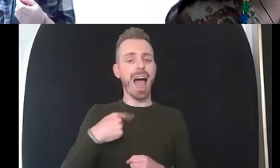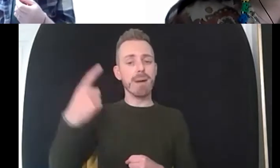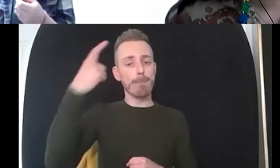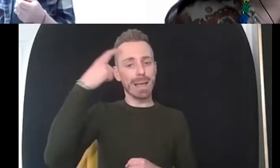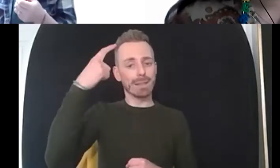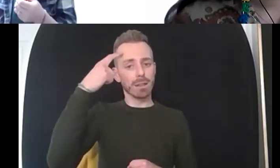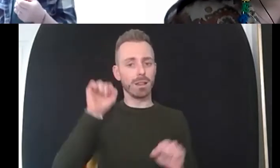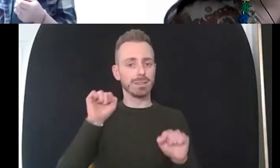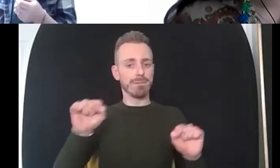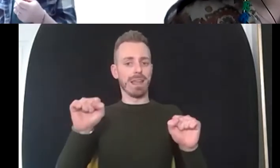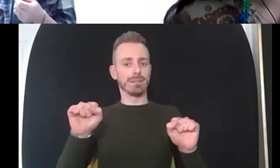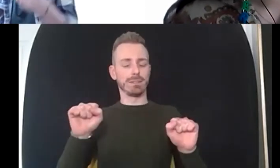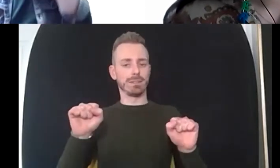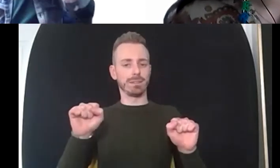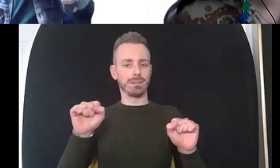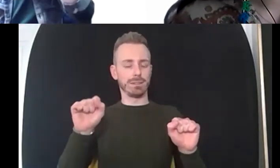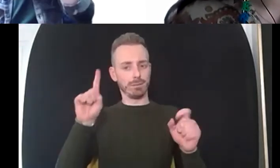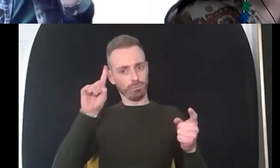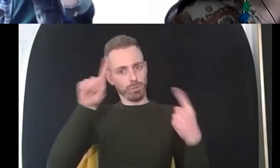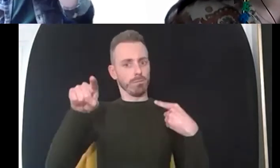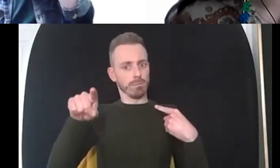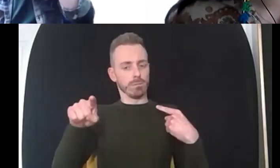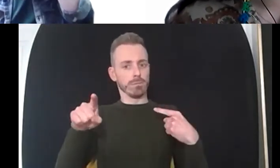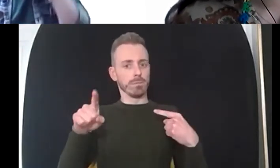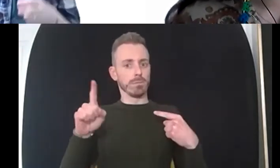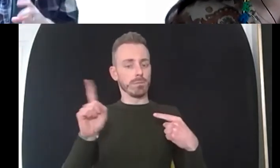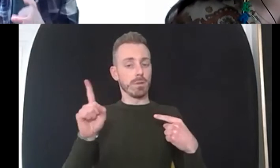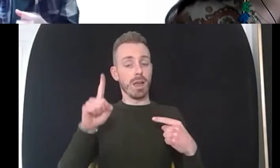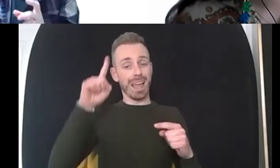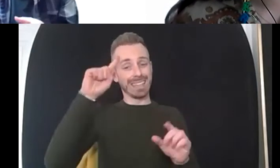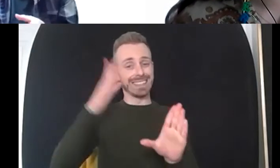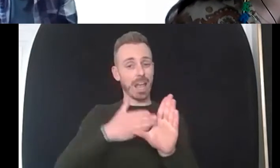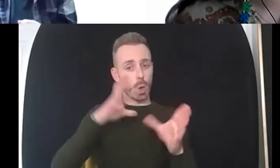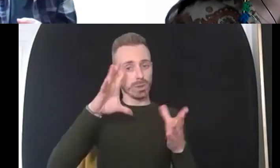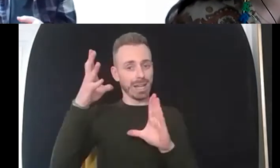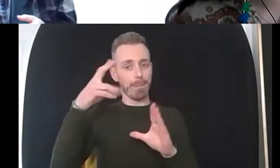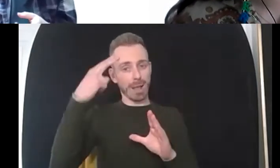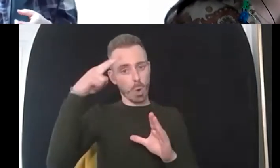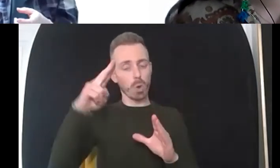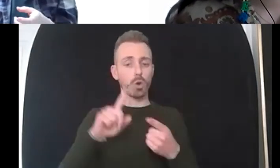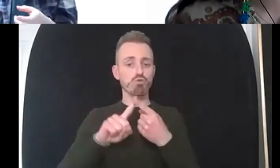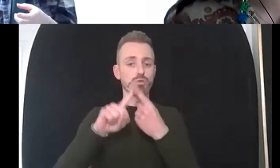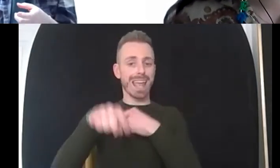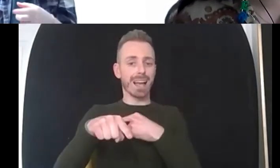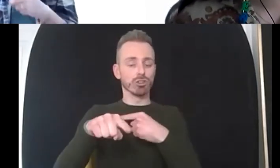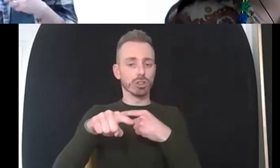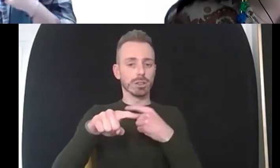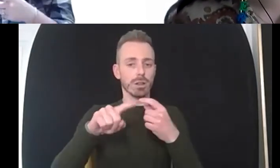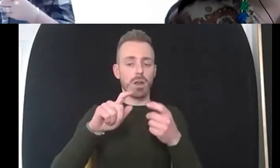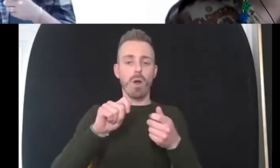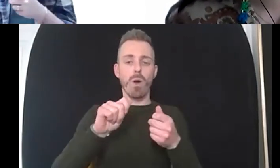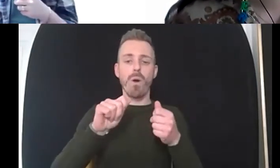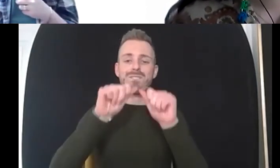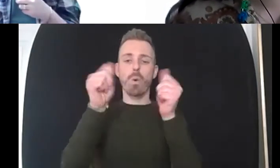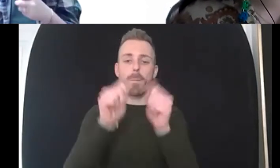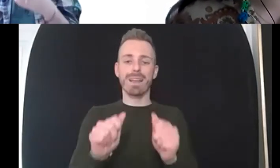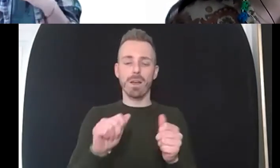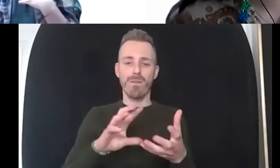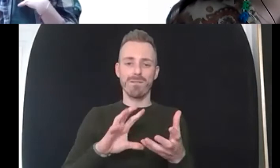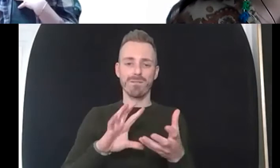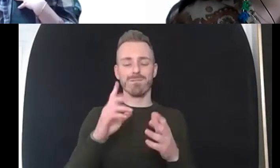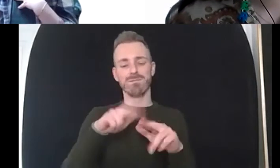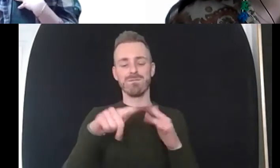um in um psychodynamic called reaction formation and reaction formation is when the things that you